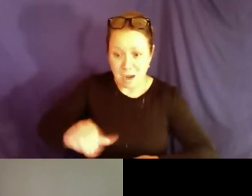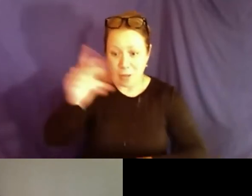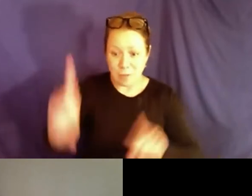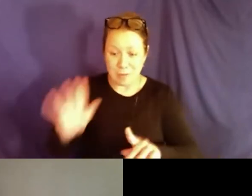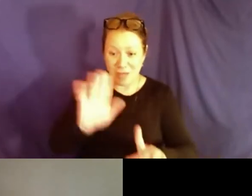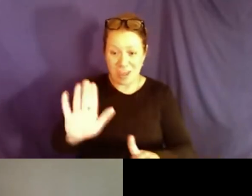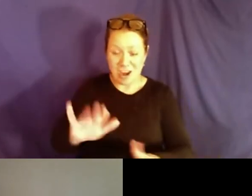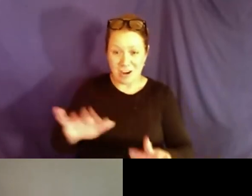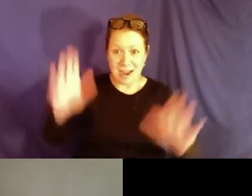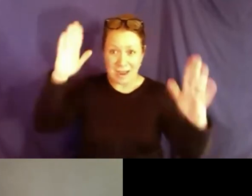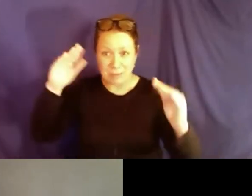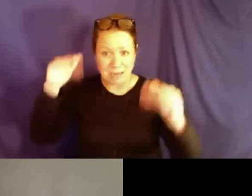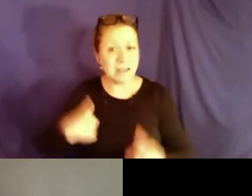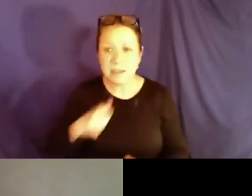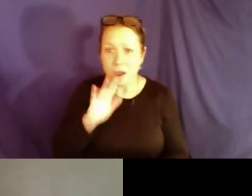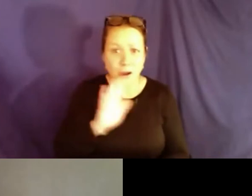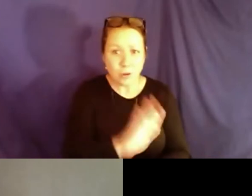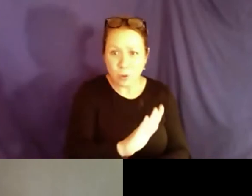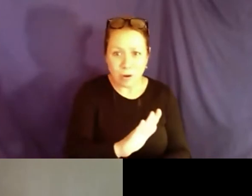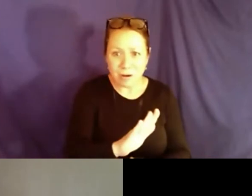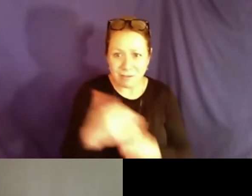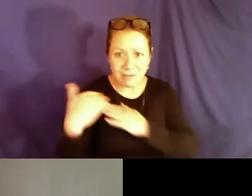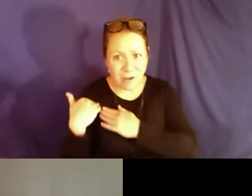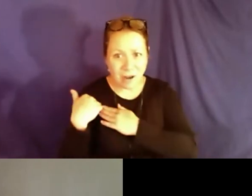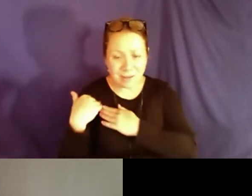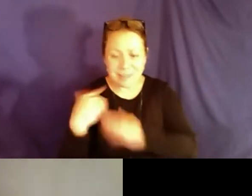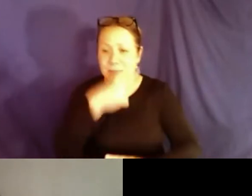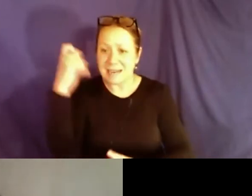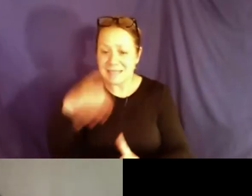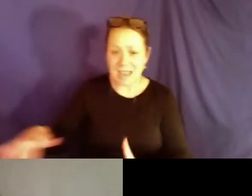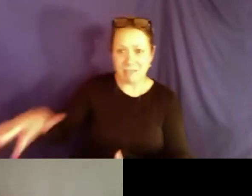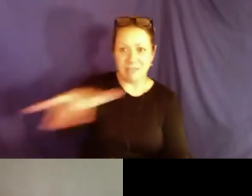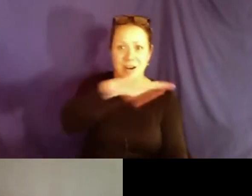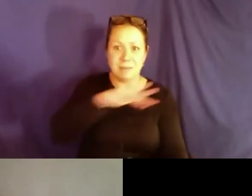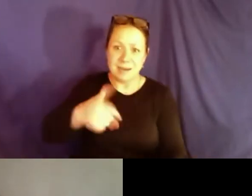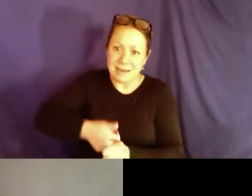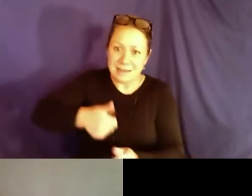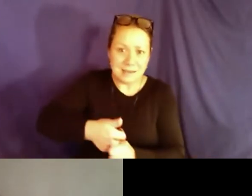that when you are unable to meet people's standards, this is not a reflection on you because the